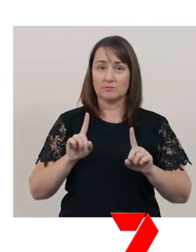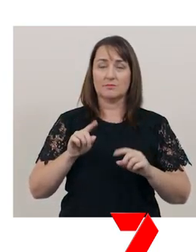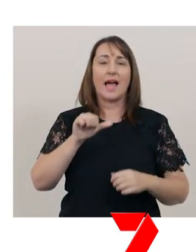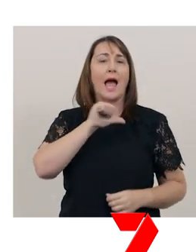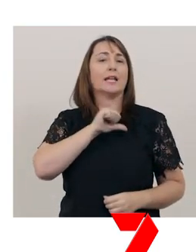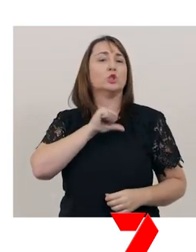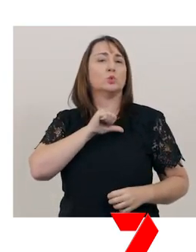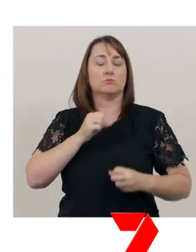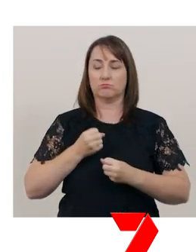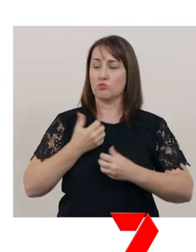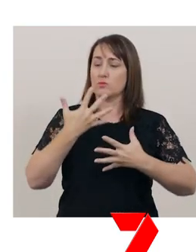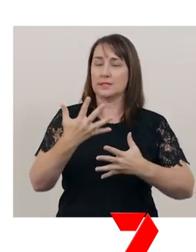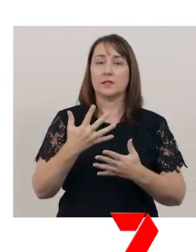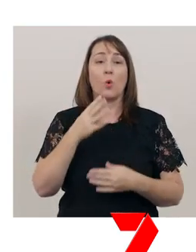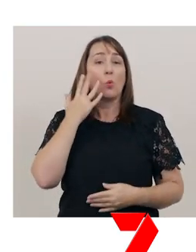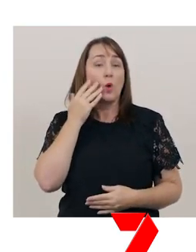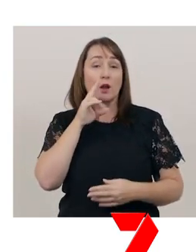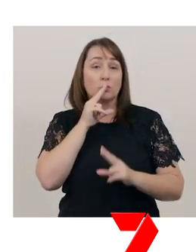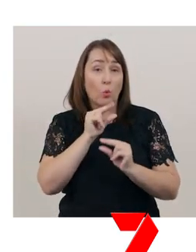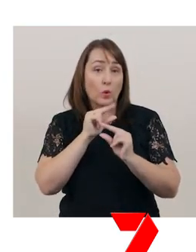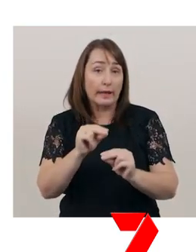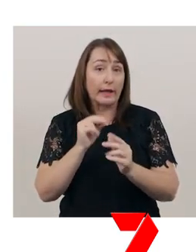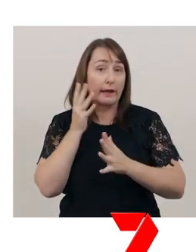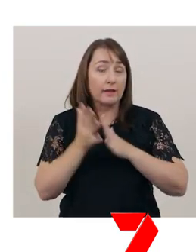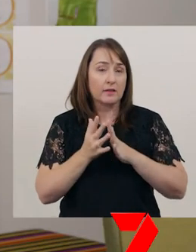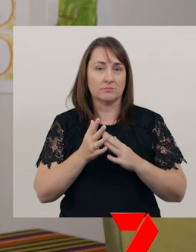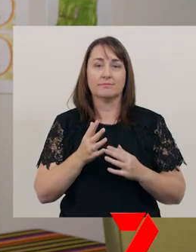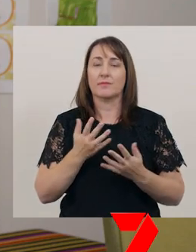When we are speaking, this is shown in how we say the words.